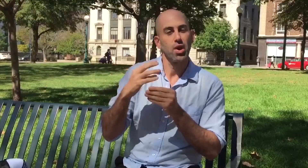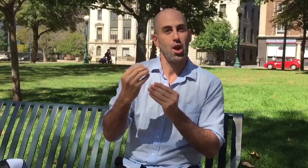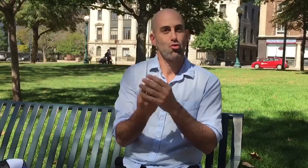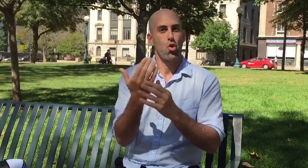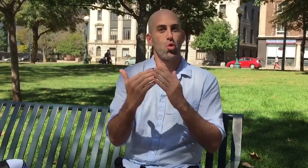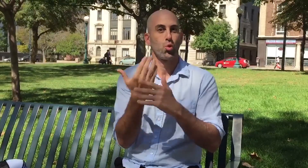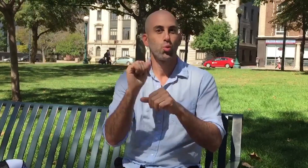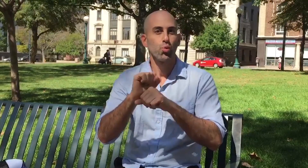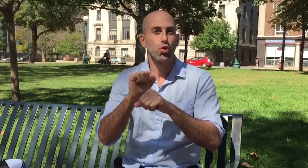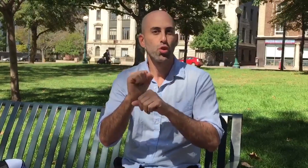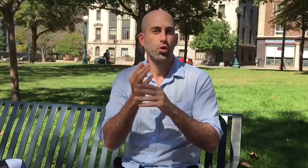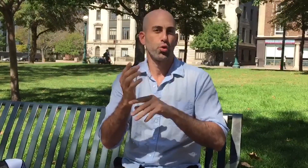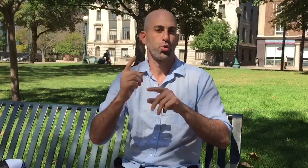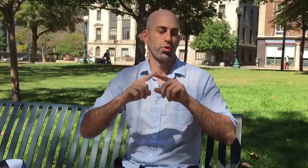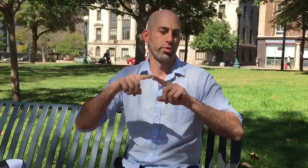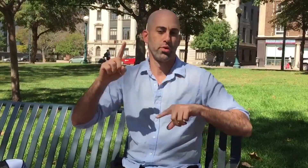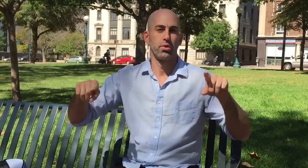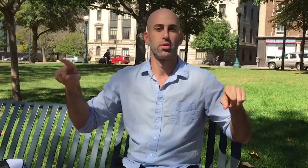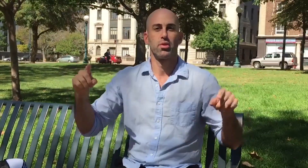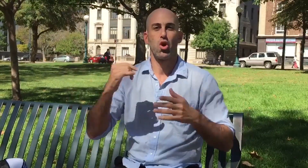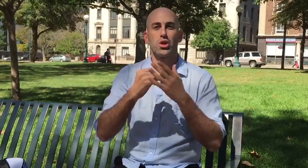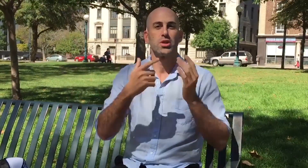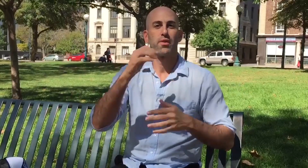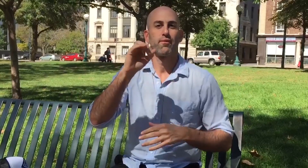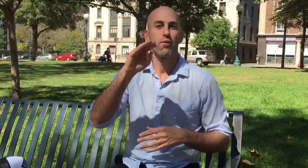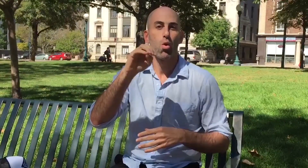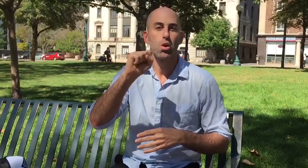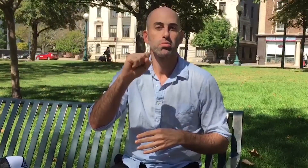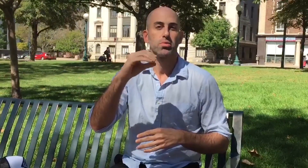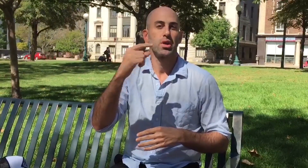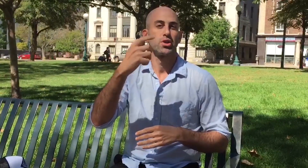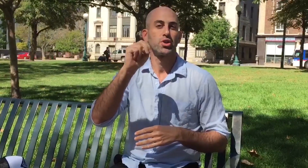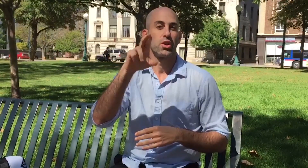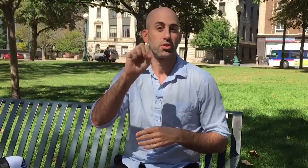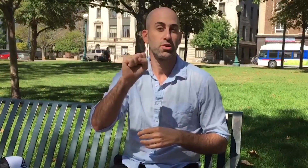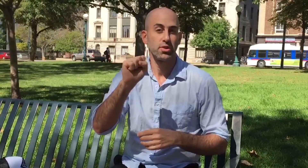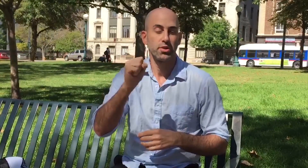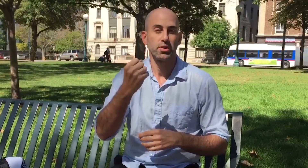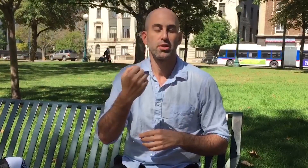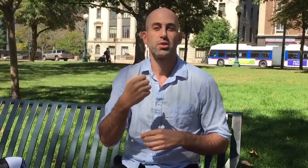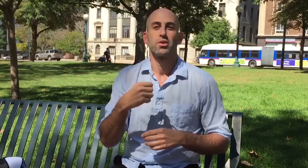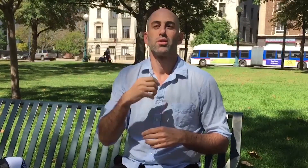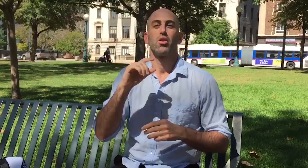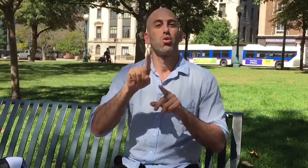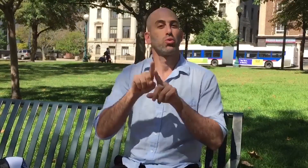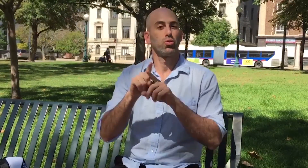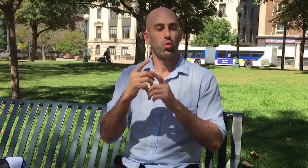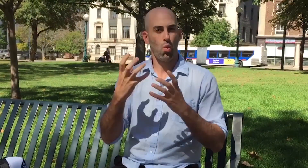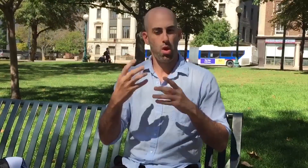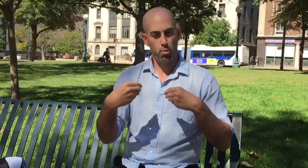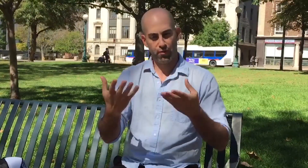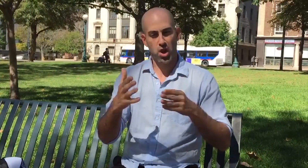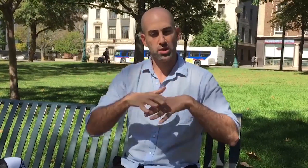Doug: “To grow new work through various art forms and genres. We also want to provide